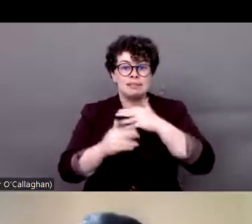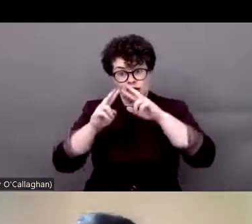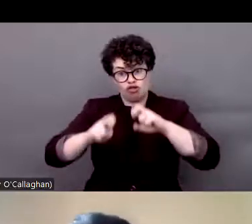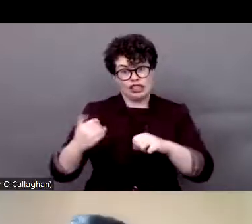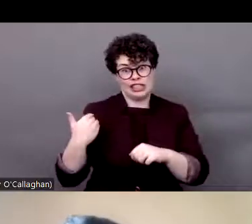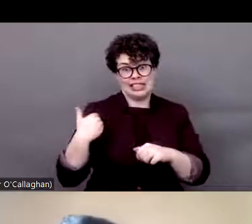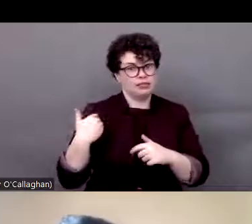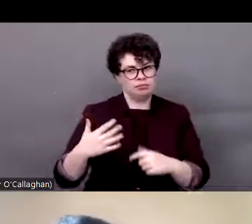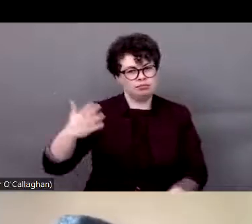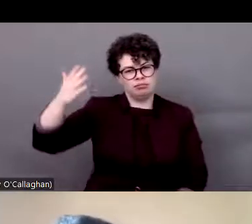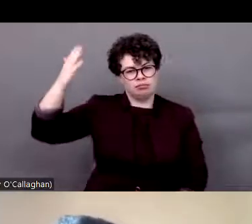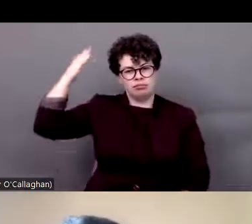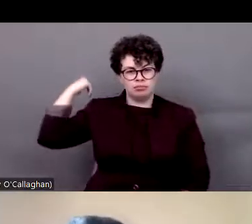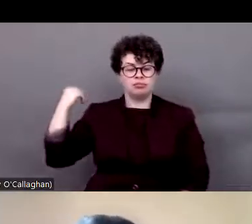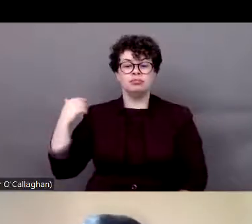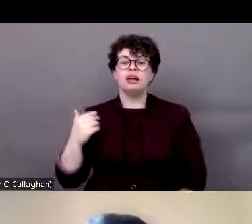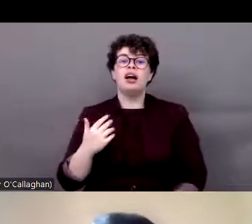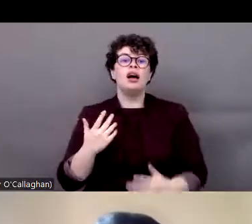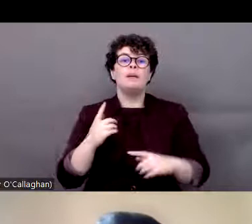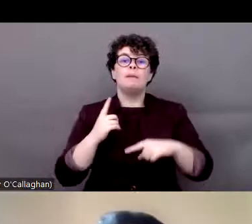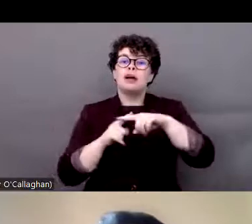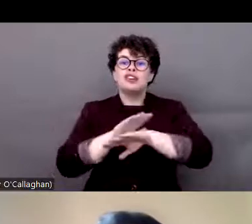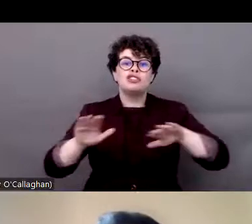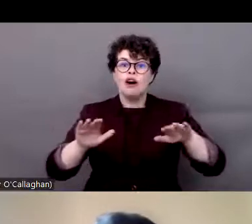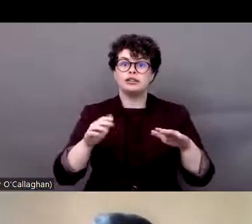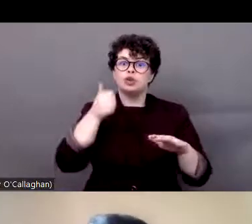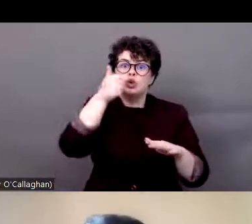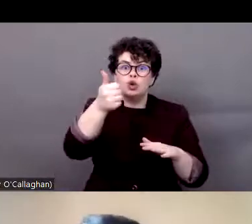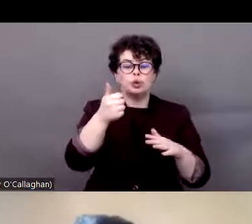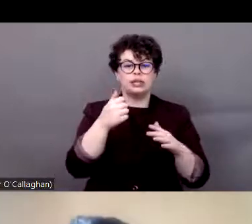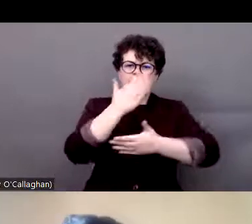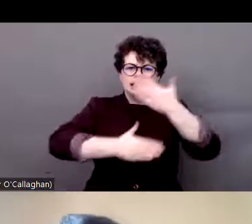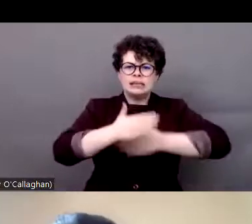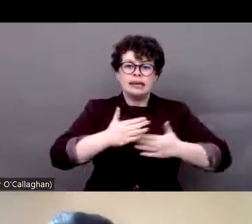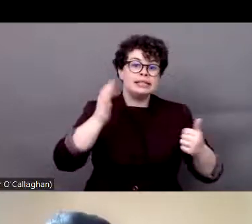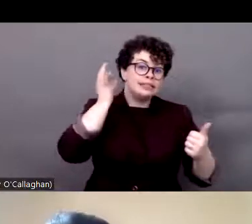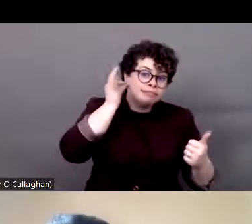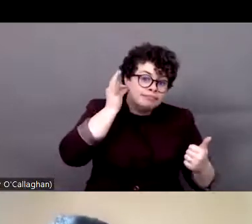have quantitative data about where we are. And during